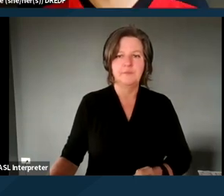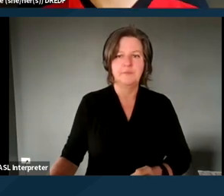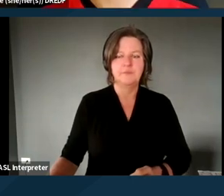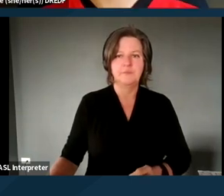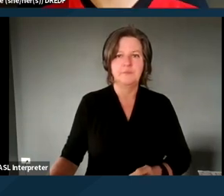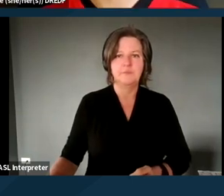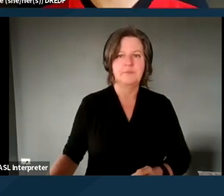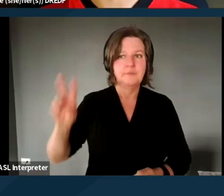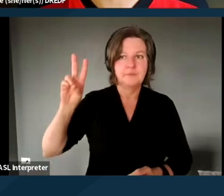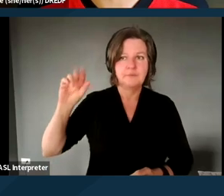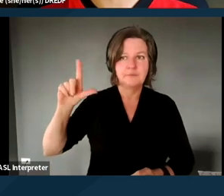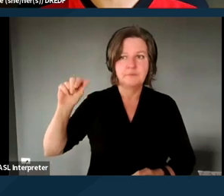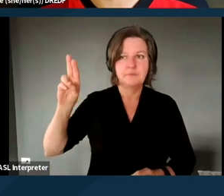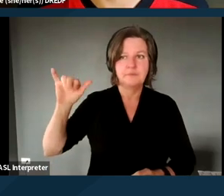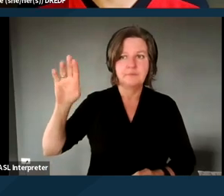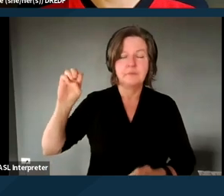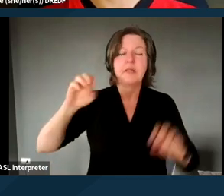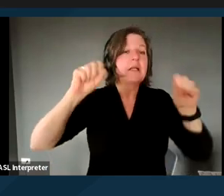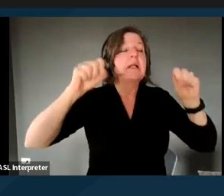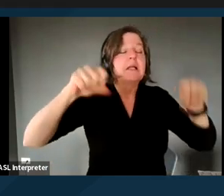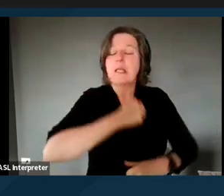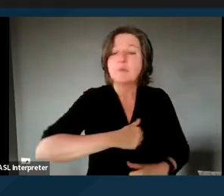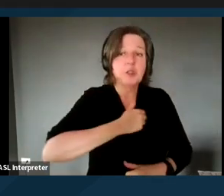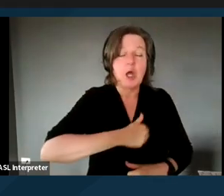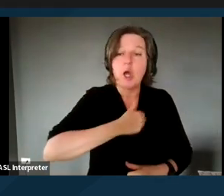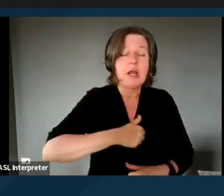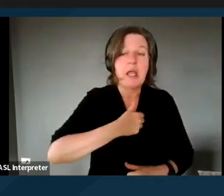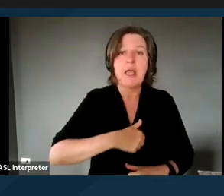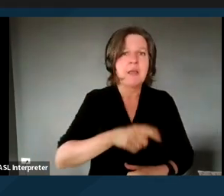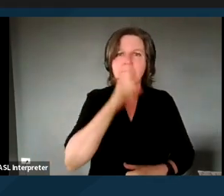Valerie, I think? [VALERIE]: Yes, I apologize. I hadn't intended to raise my hand.